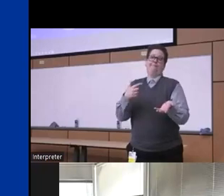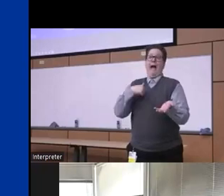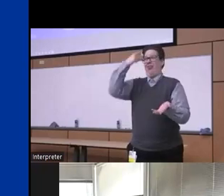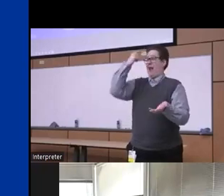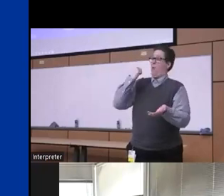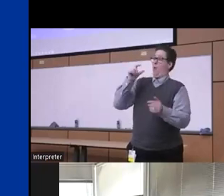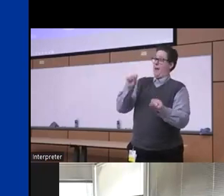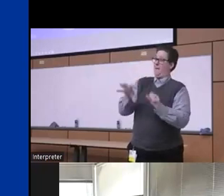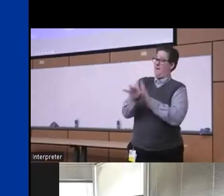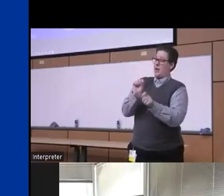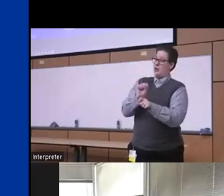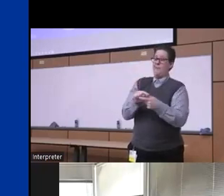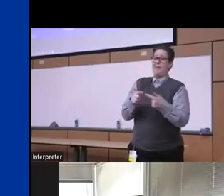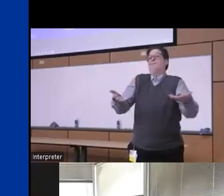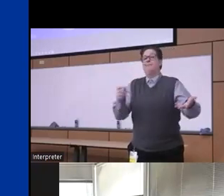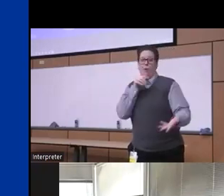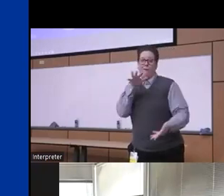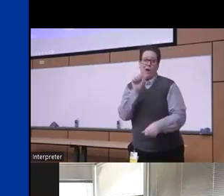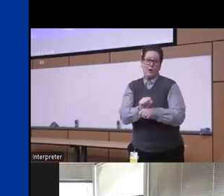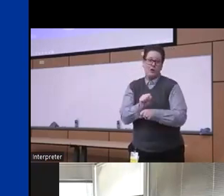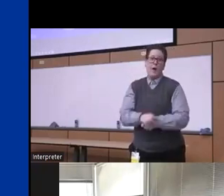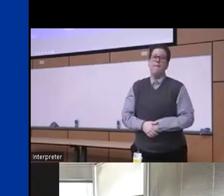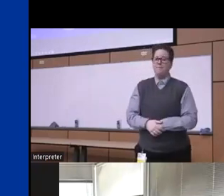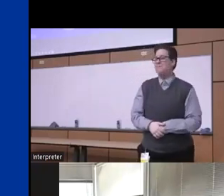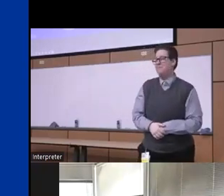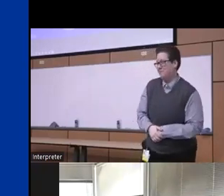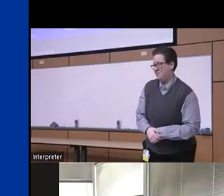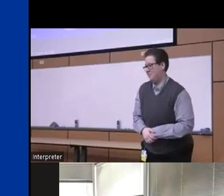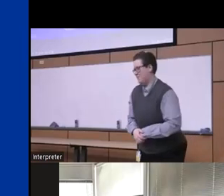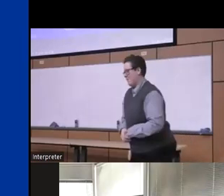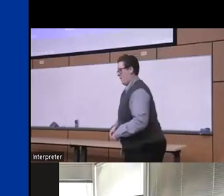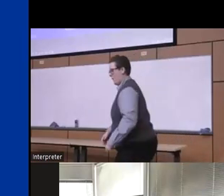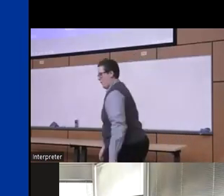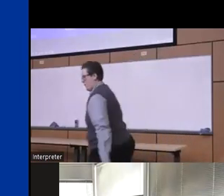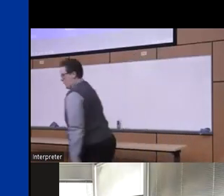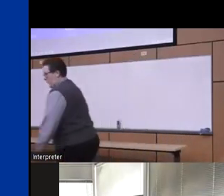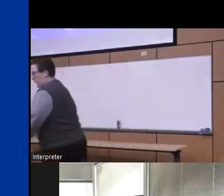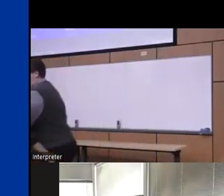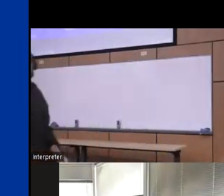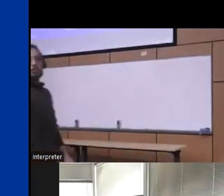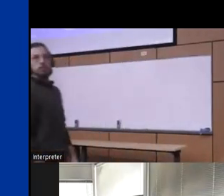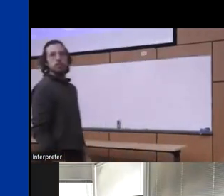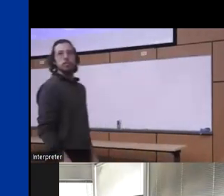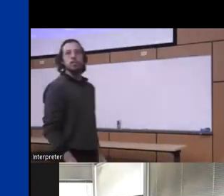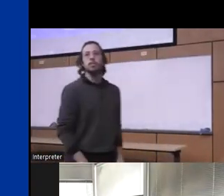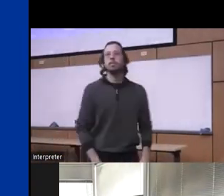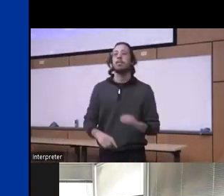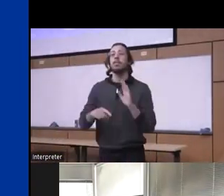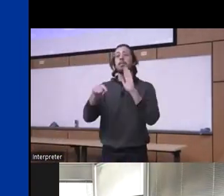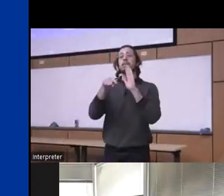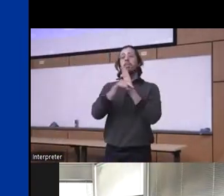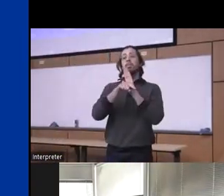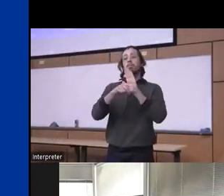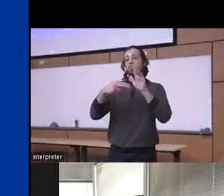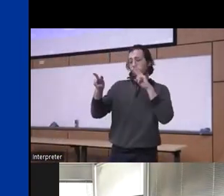and being really assertive so a stigma is a social construction when you when you think about it it's